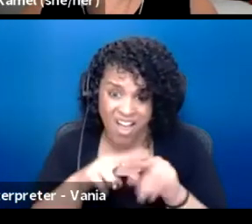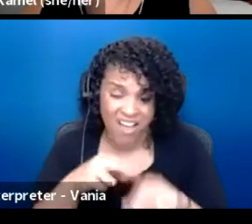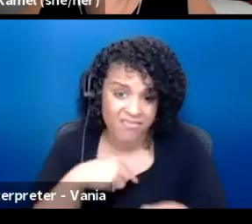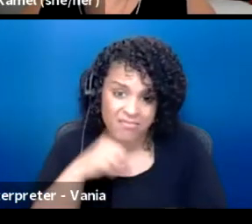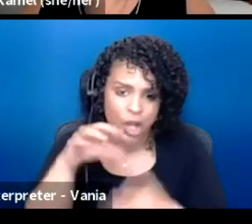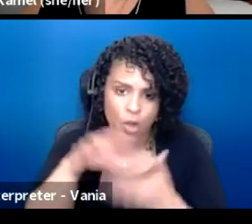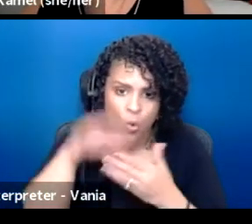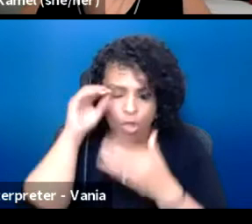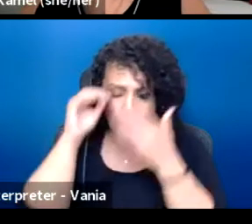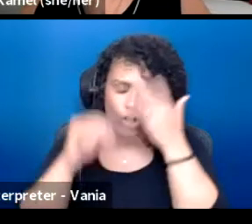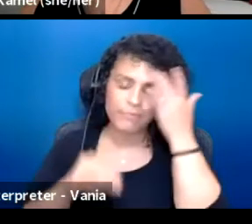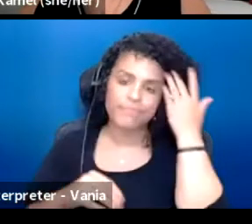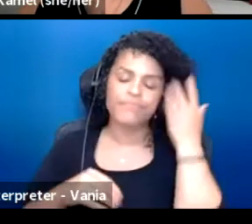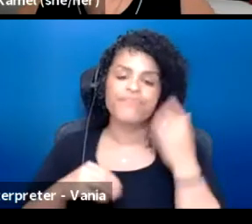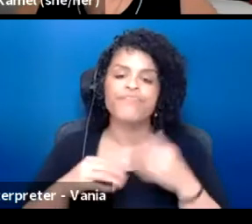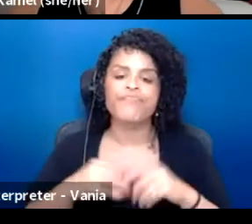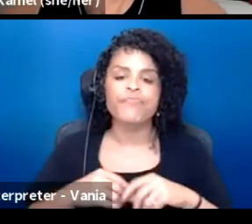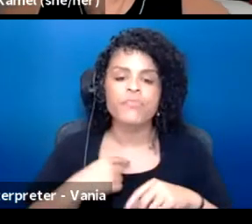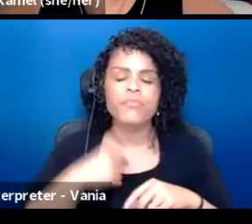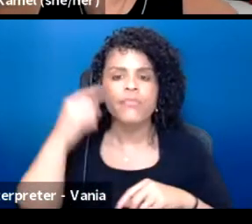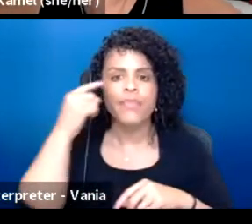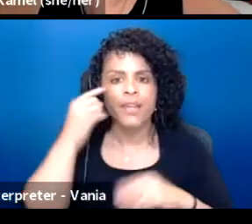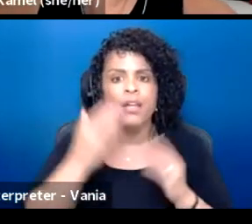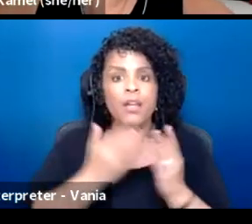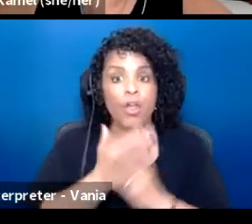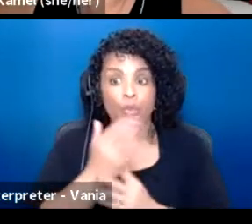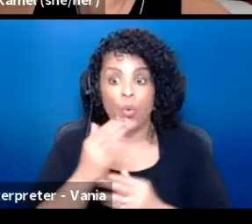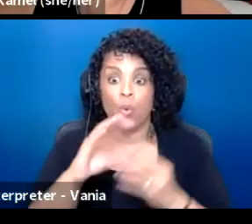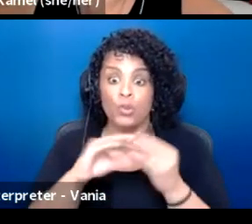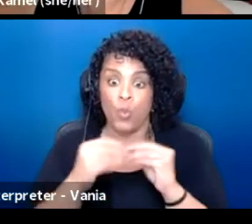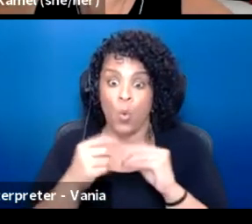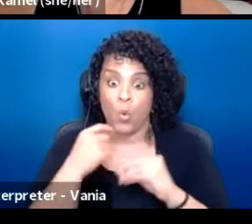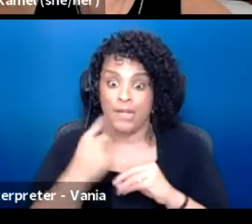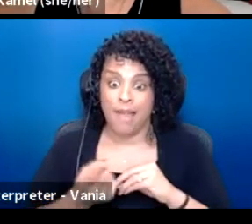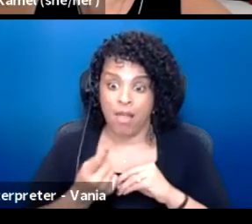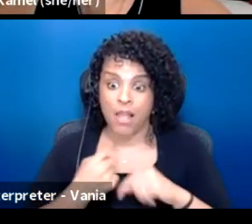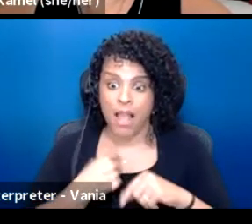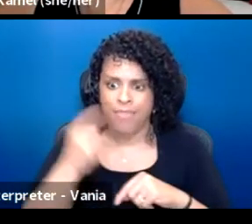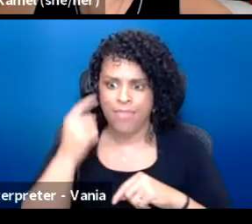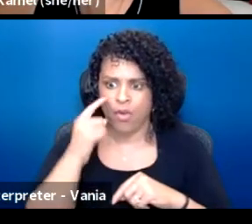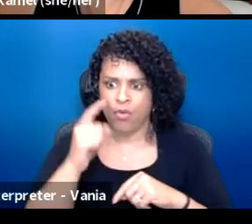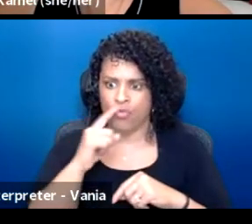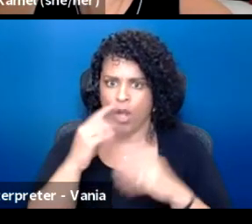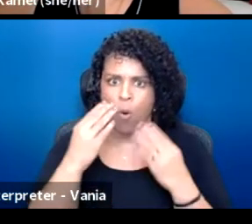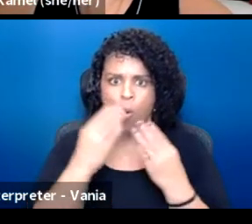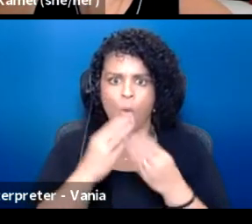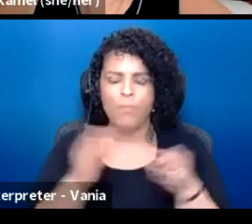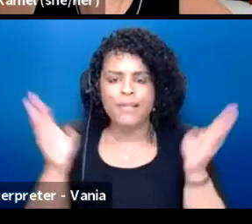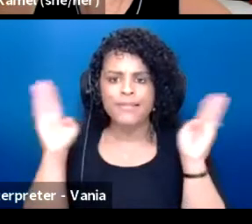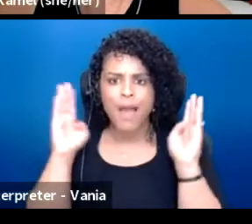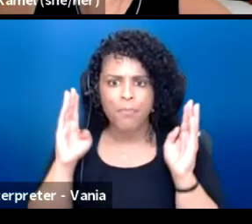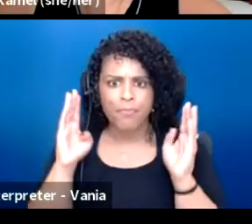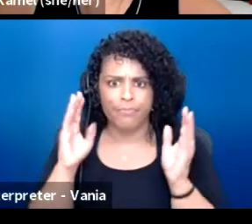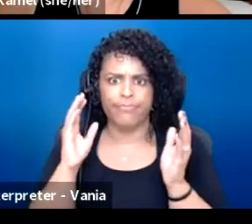So I think through storytelling, it really opens up this opportunity for students and teachers alike